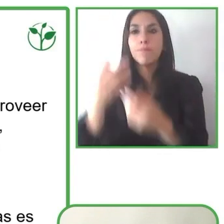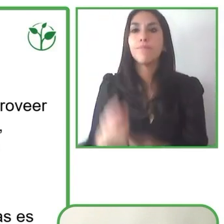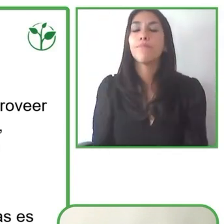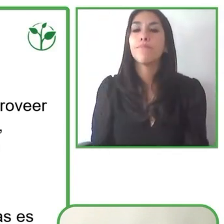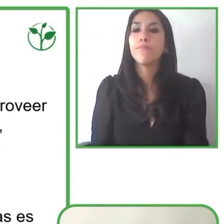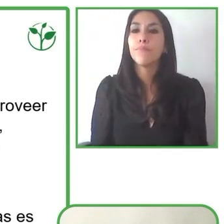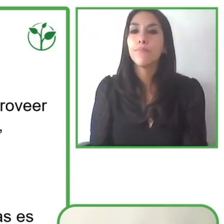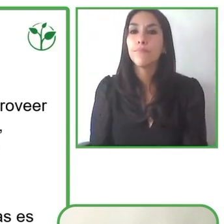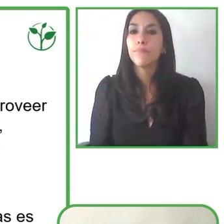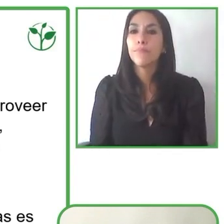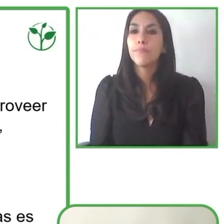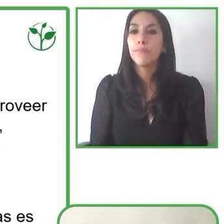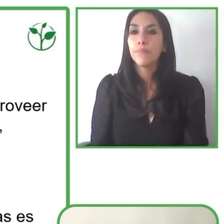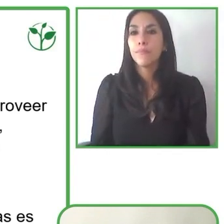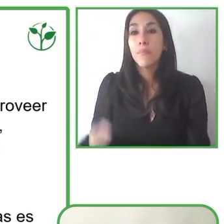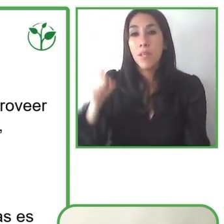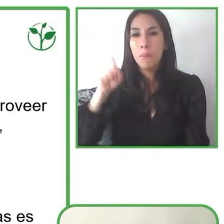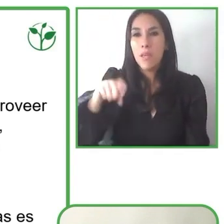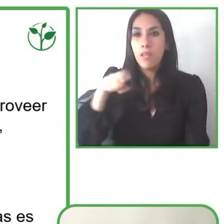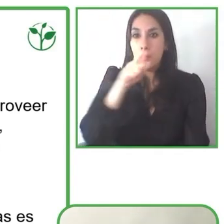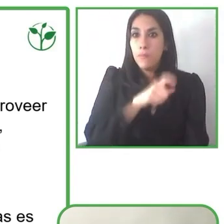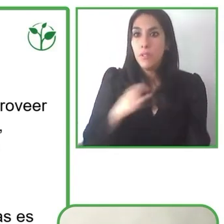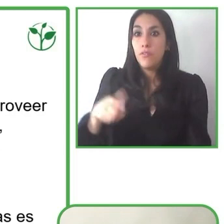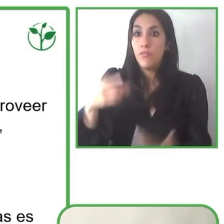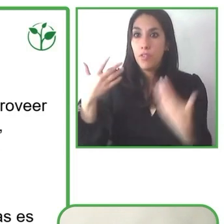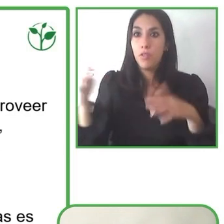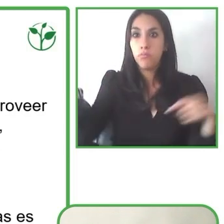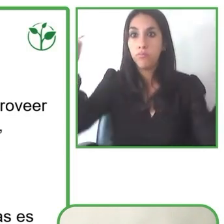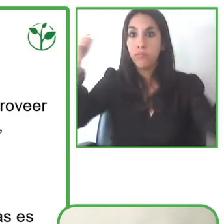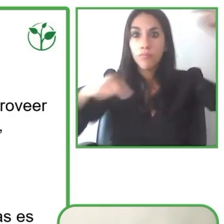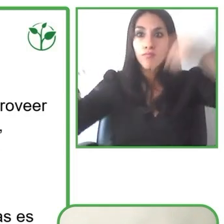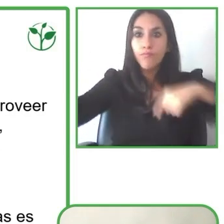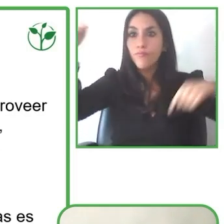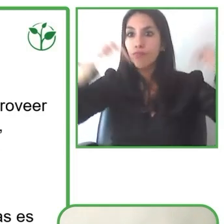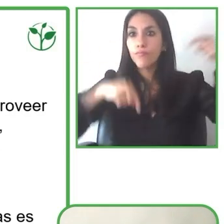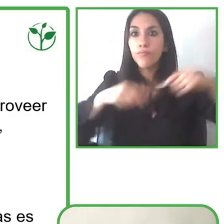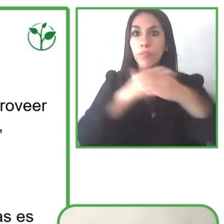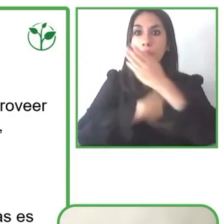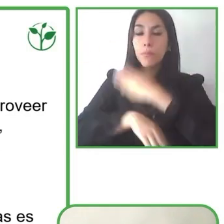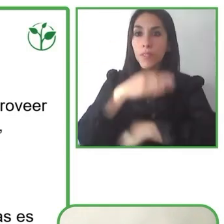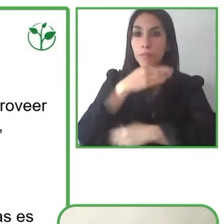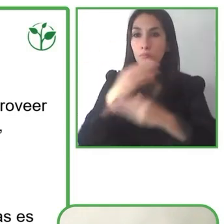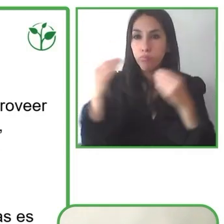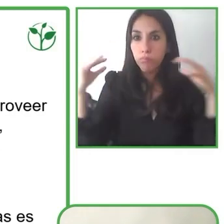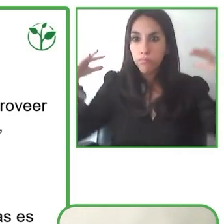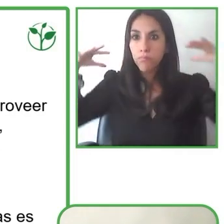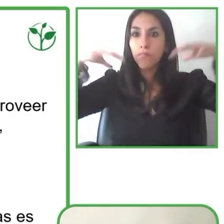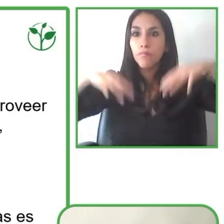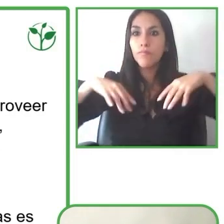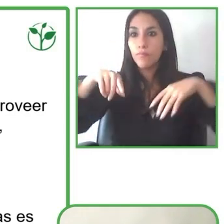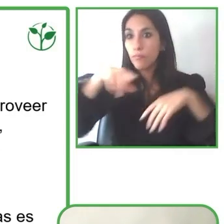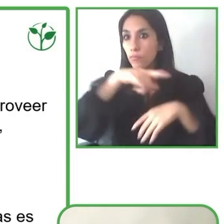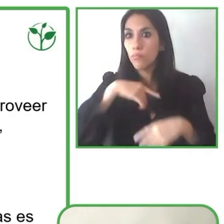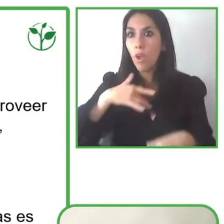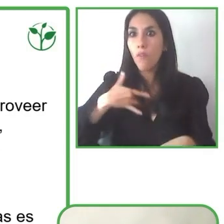for people with disabilities, it needs to be more in-depth. So we need to be able to have the full information for people with disabilities